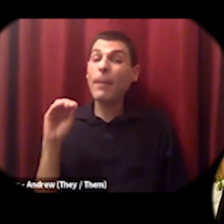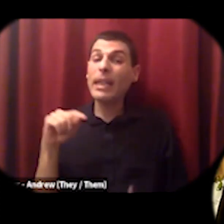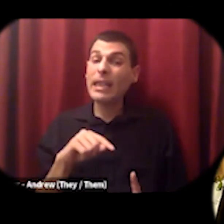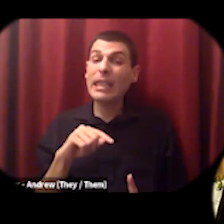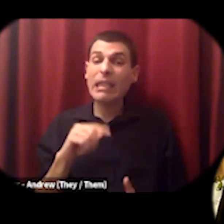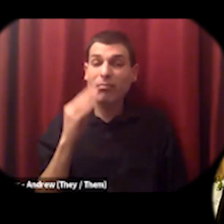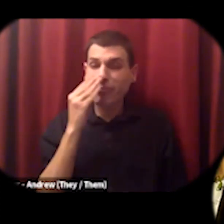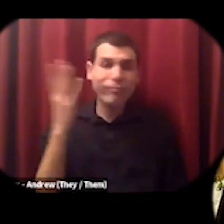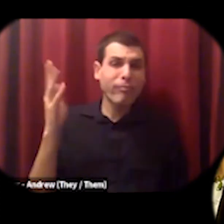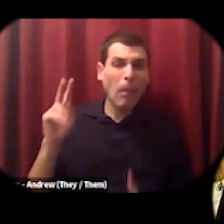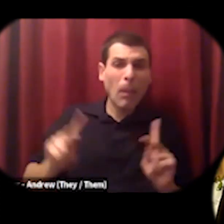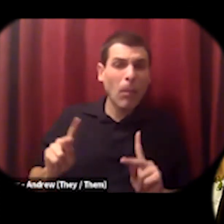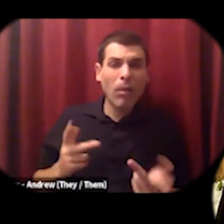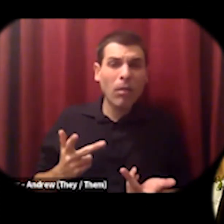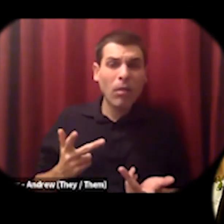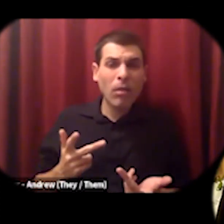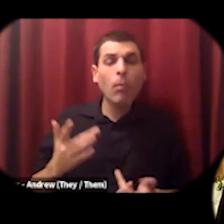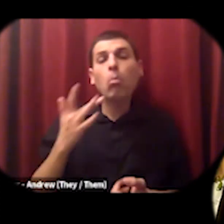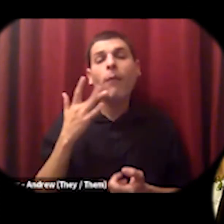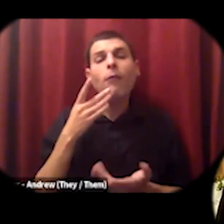is operating for the benefit of their shareholders only